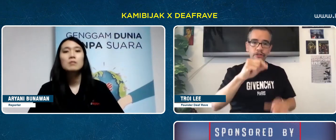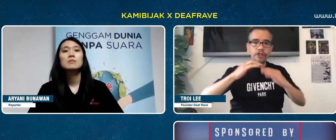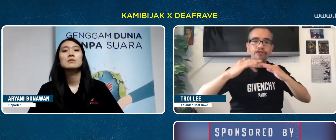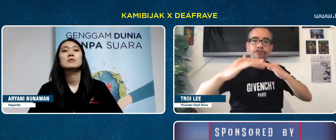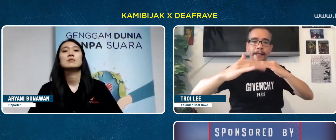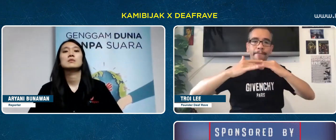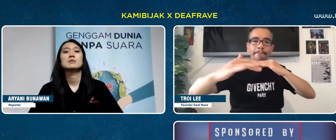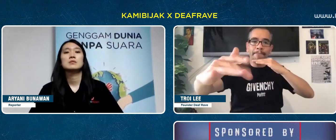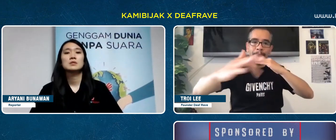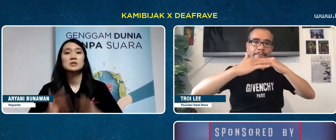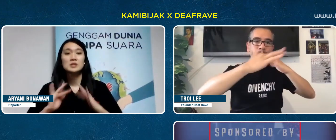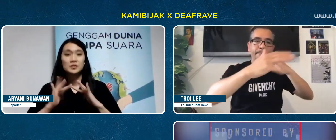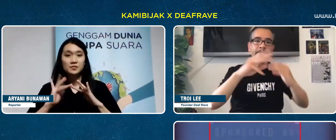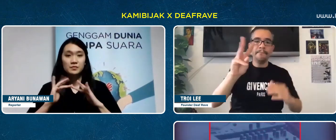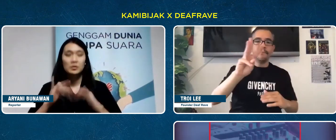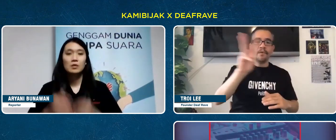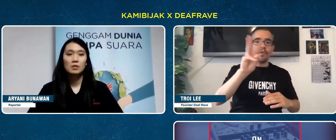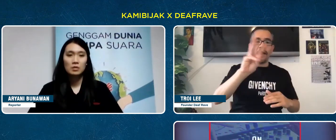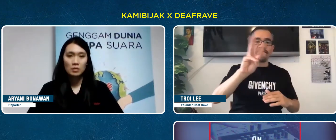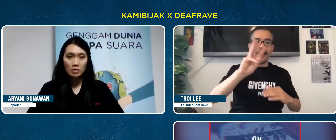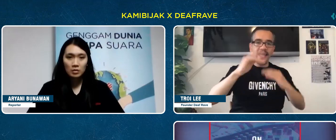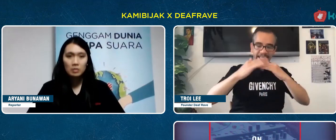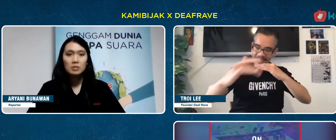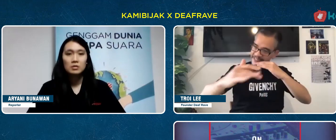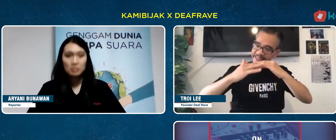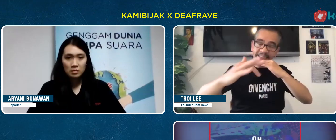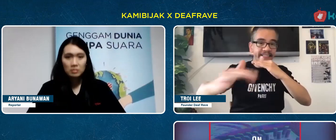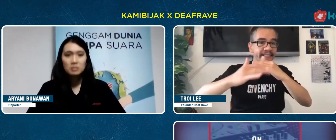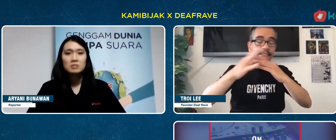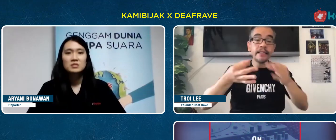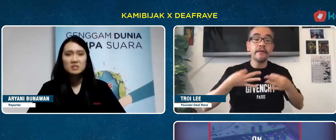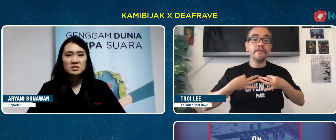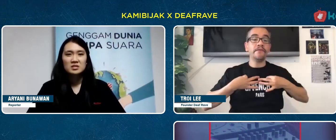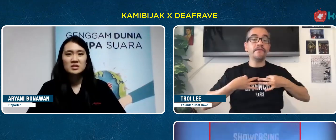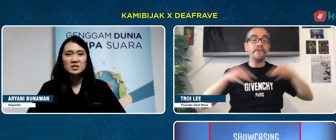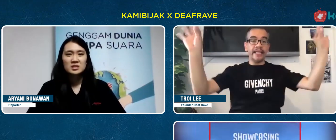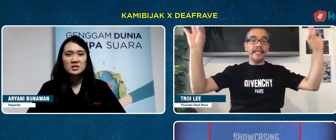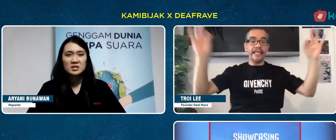Free click.